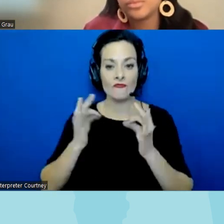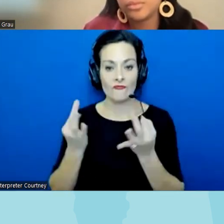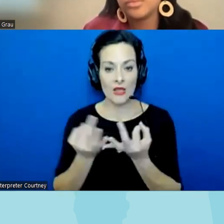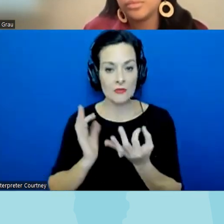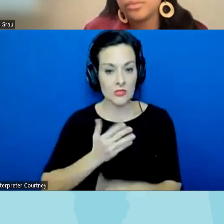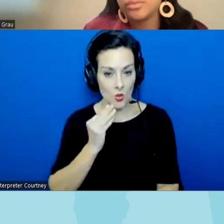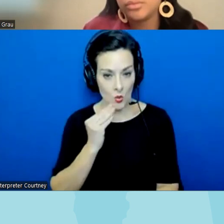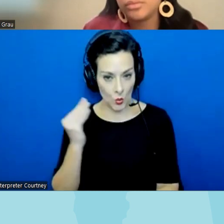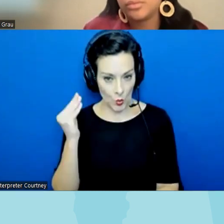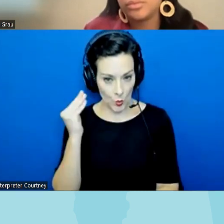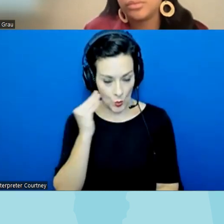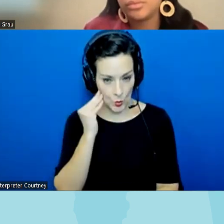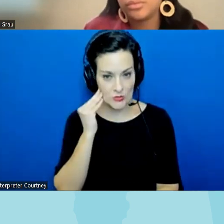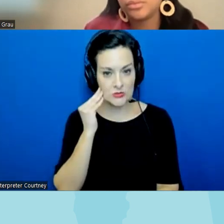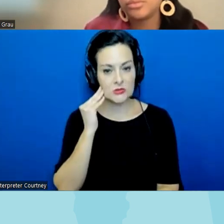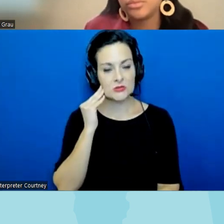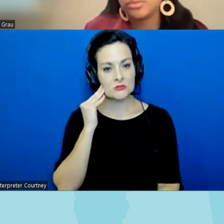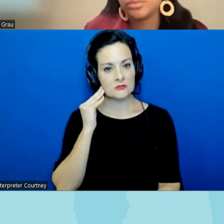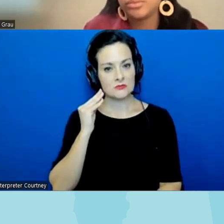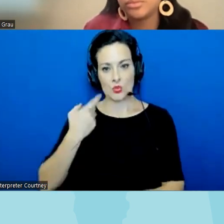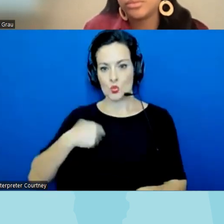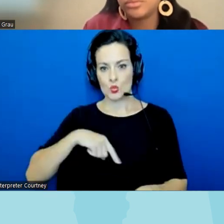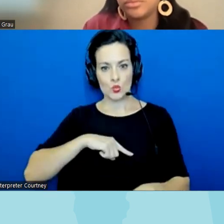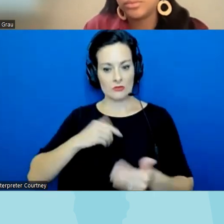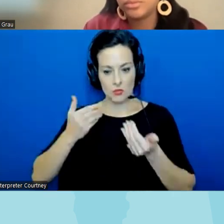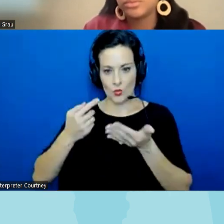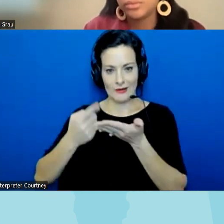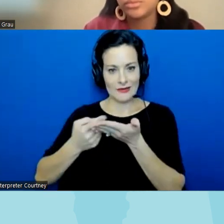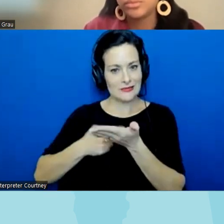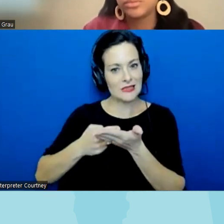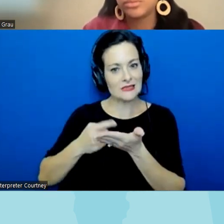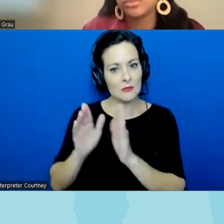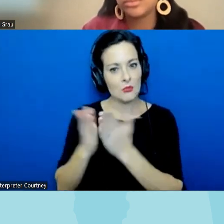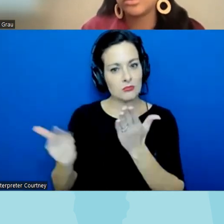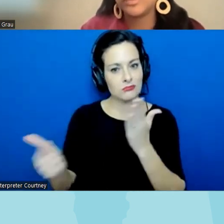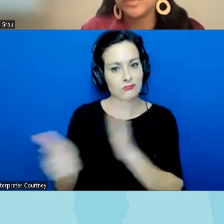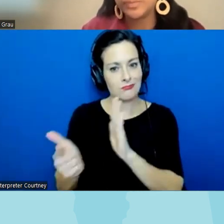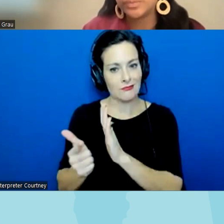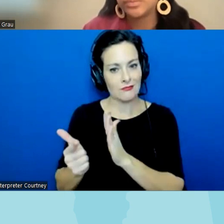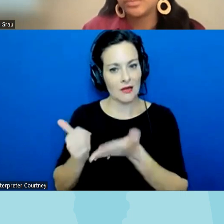how do we facilitate Dialogue on band books and censorship in a way that promotes understanding